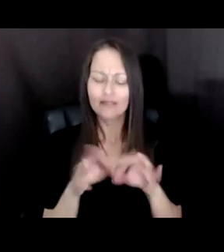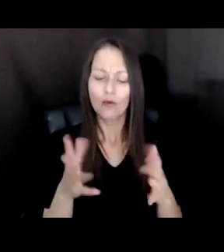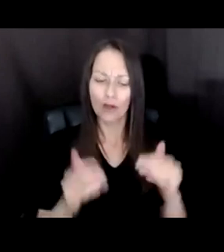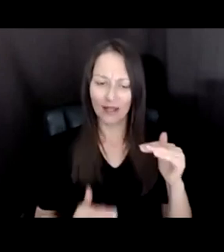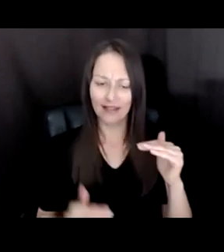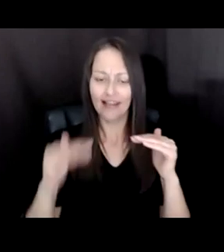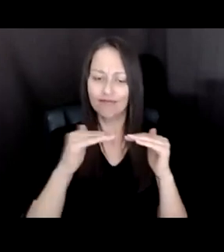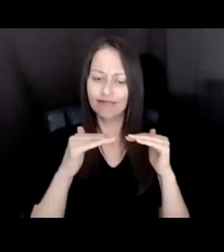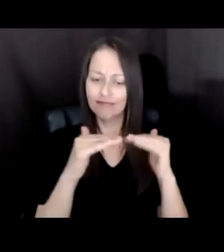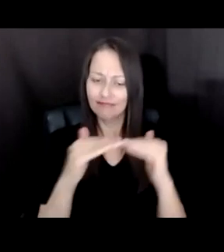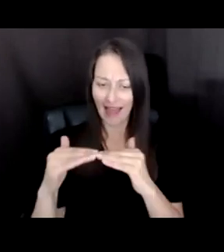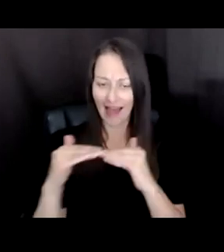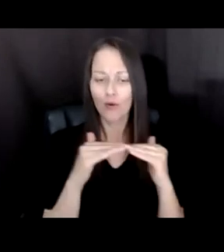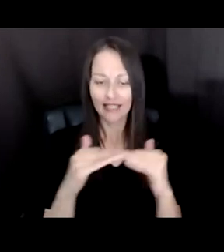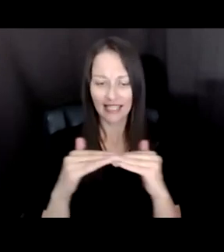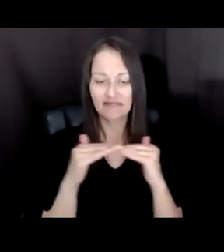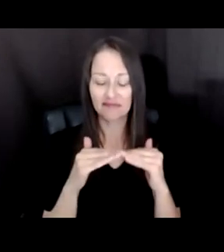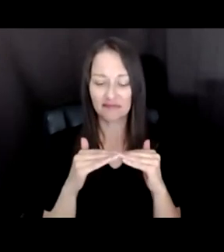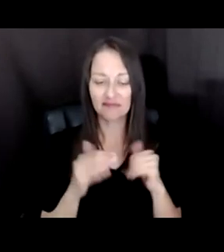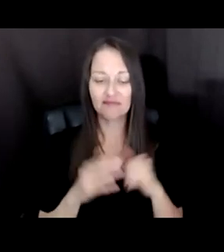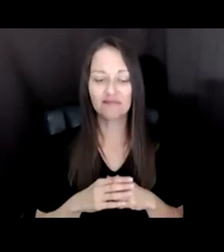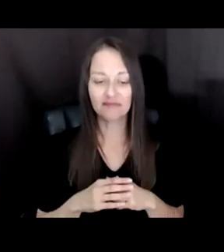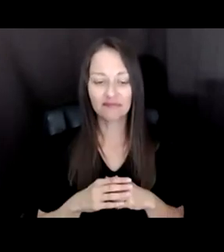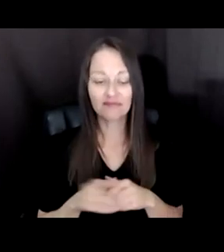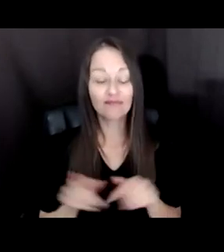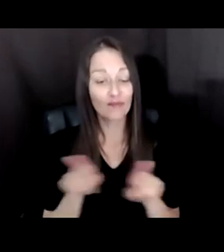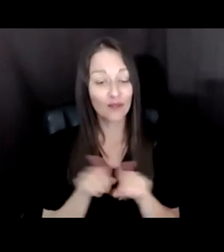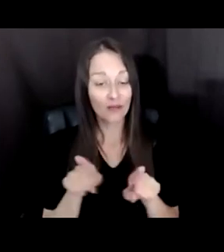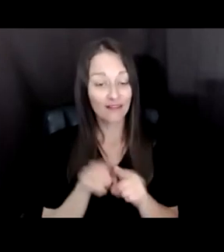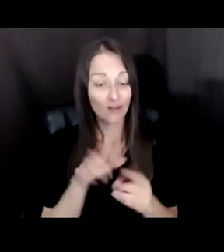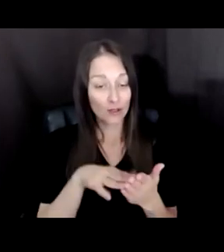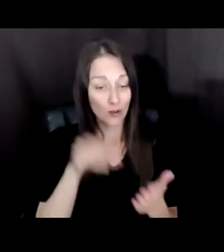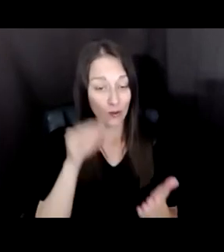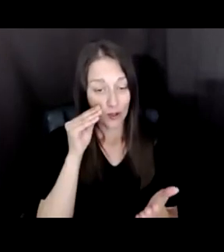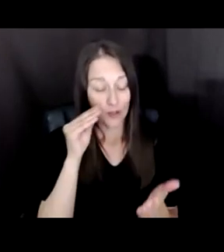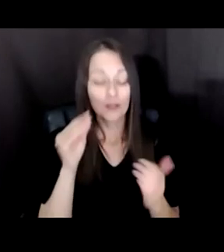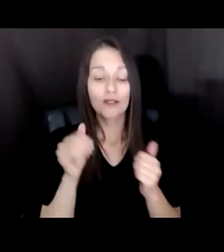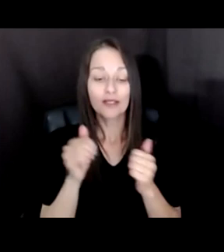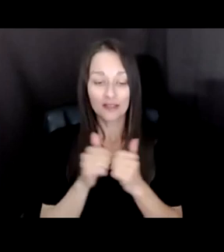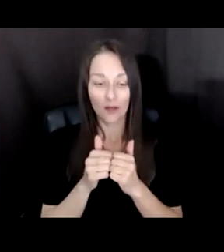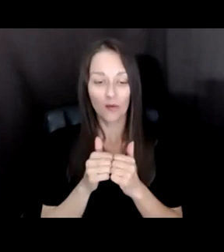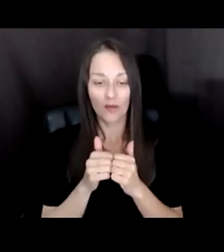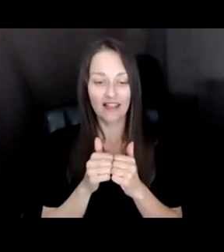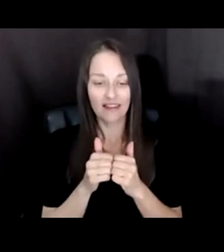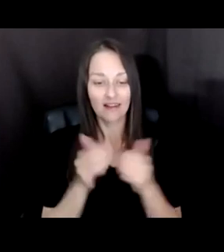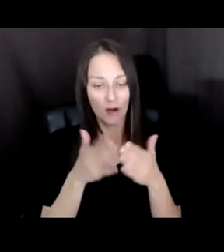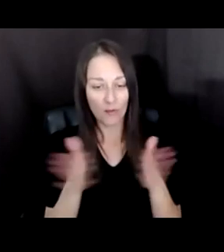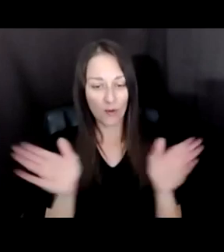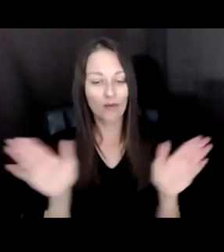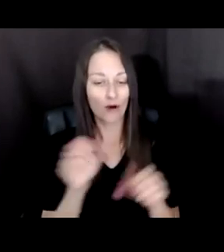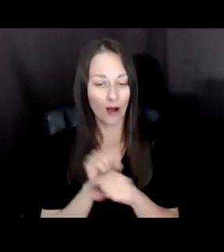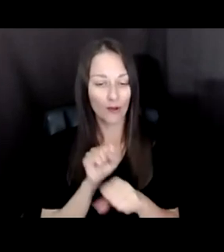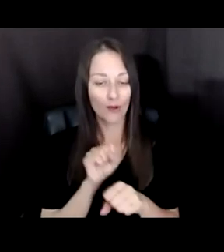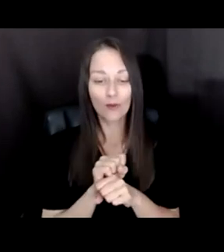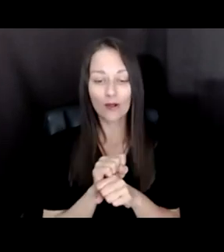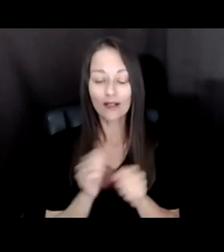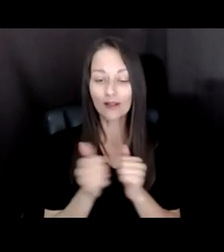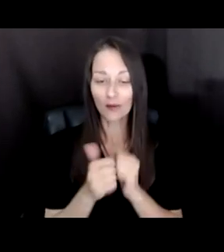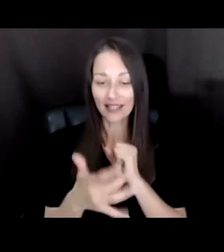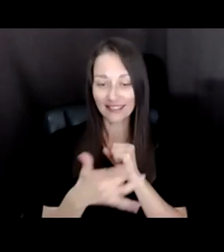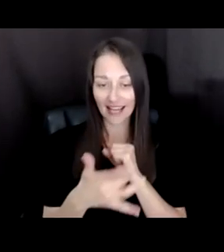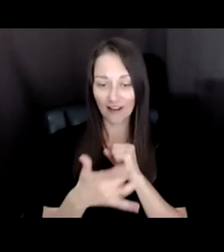WE ALSO HAVE LEARNED THROUGH OUR LARGER WORK IN THE TECHNOLOGY SPACE THAT, YOU KNOW, THE DIGITAL